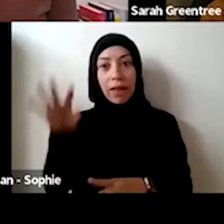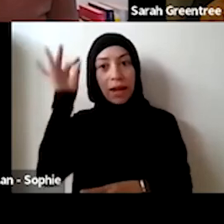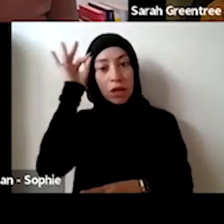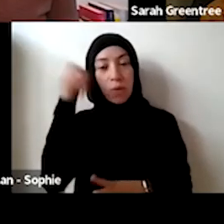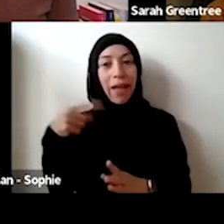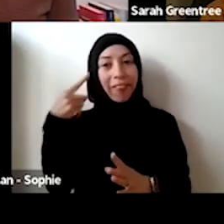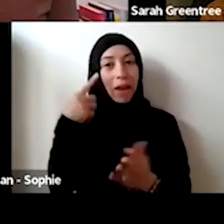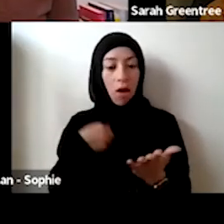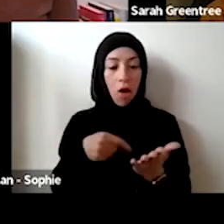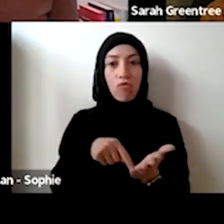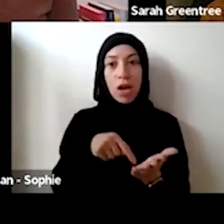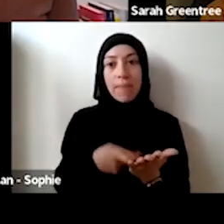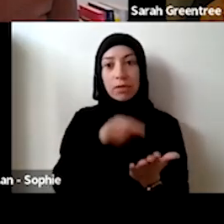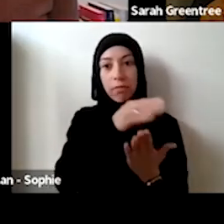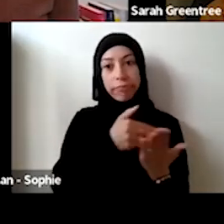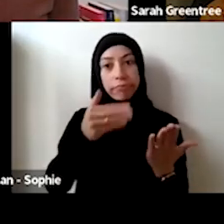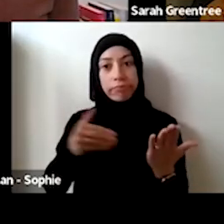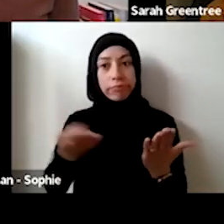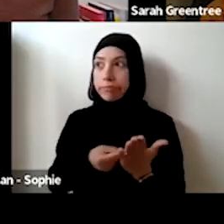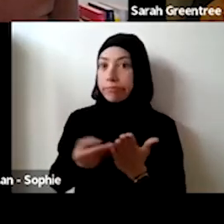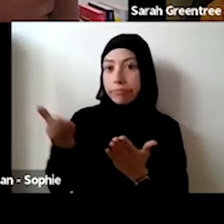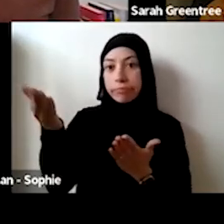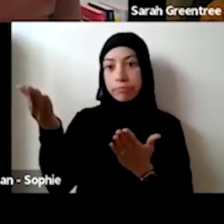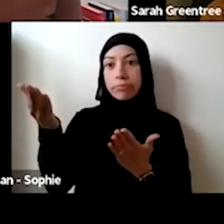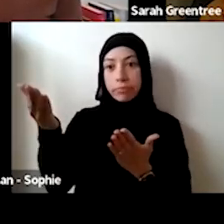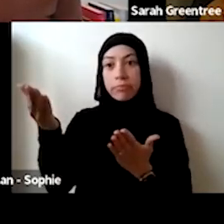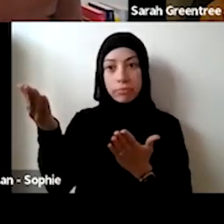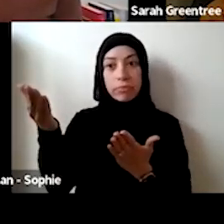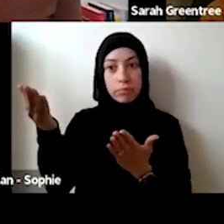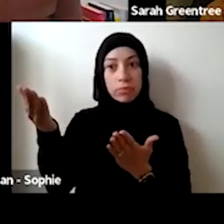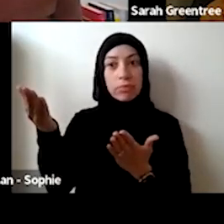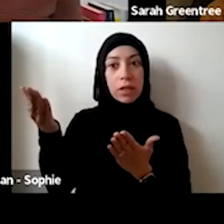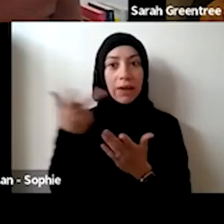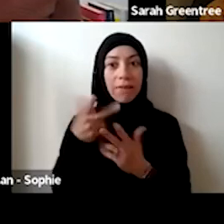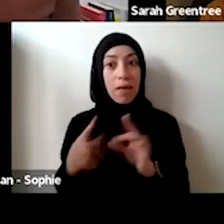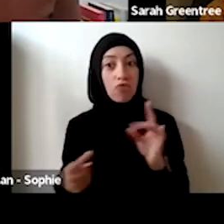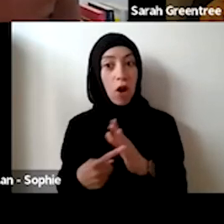they think are the ones with, you know, ones that are sort of priorities, ones that are